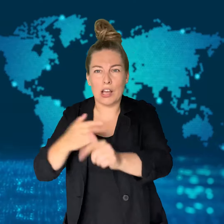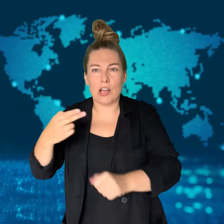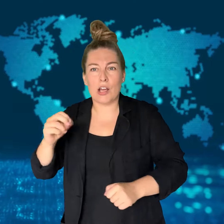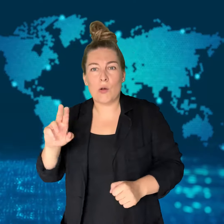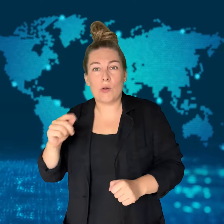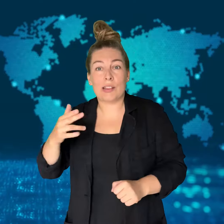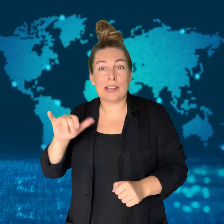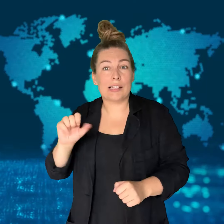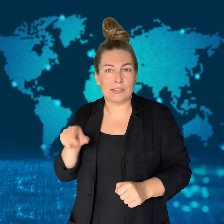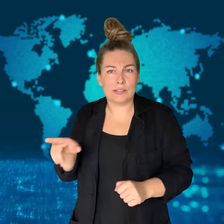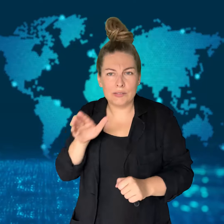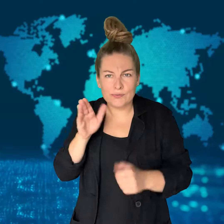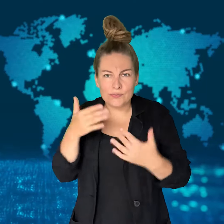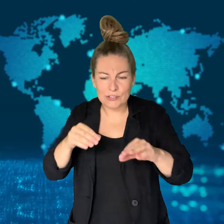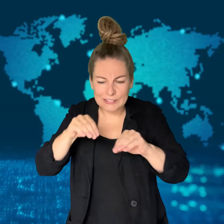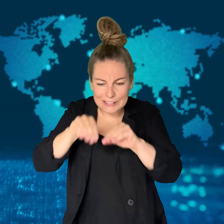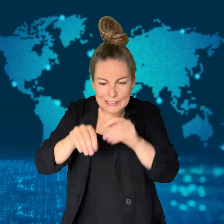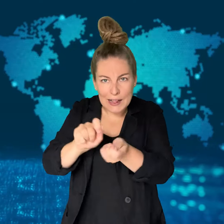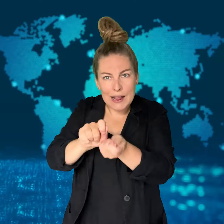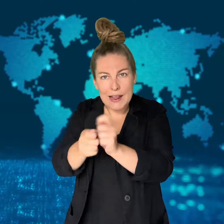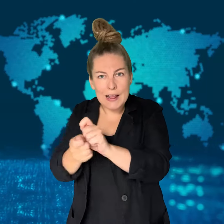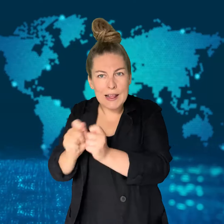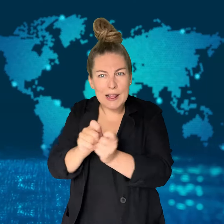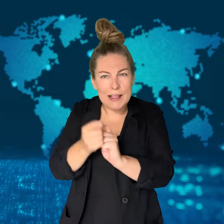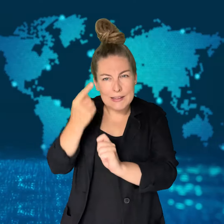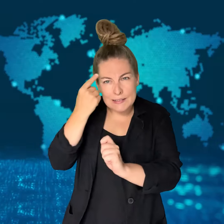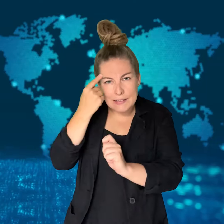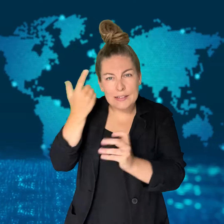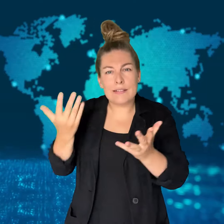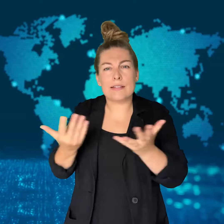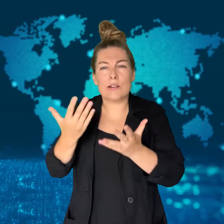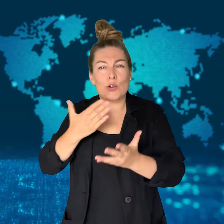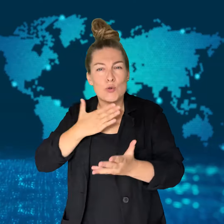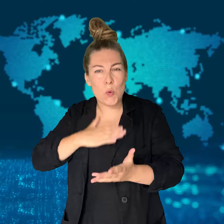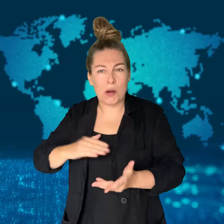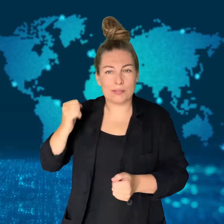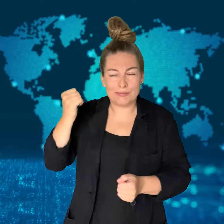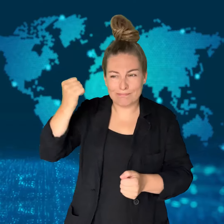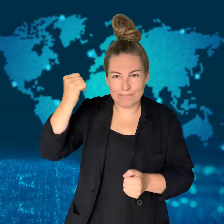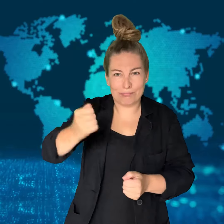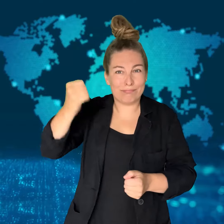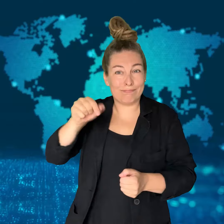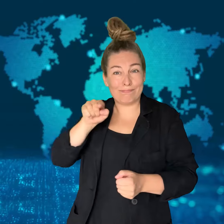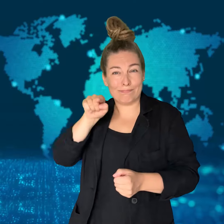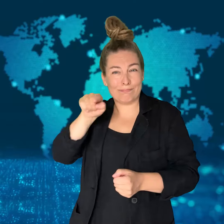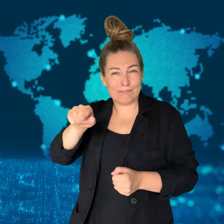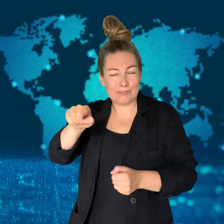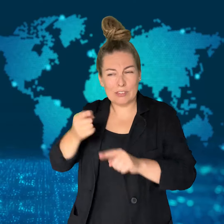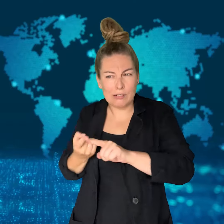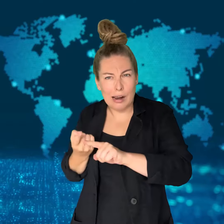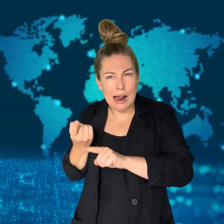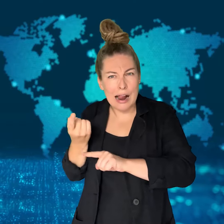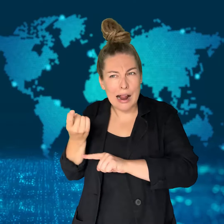carry fewer explosives than typical so that it could hold more fuel